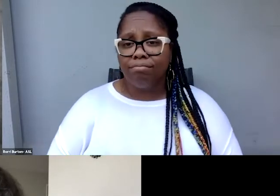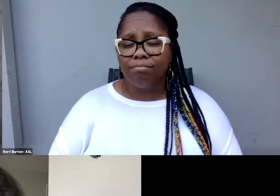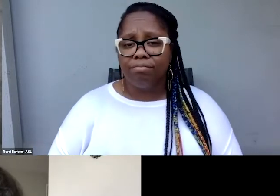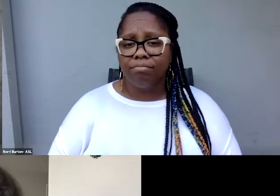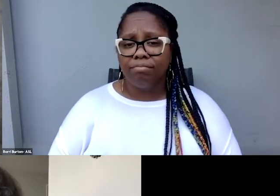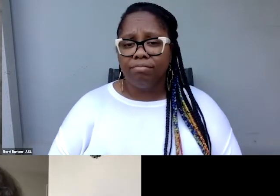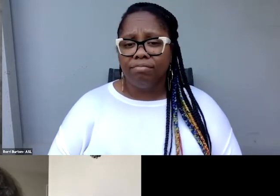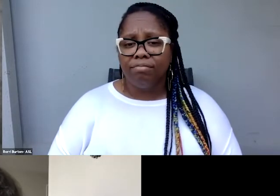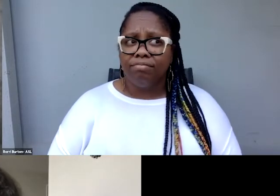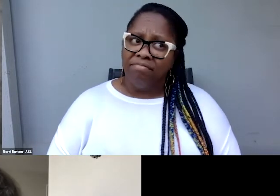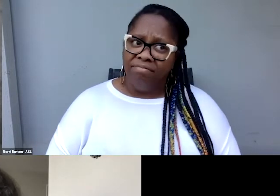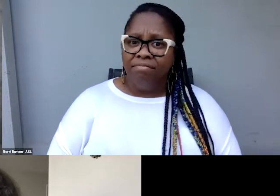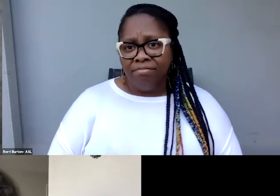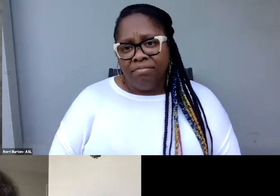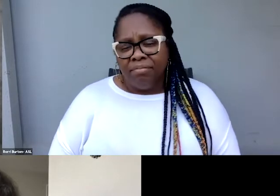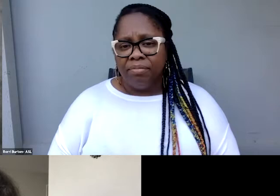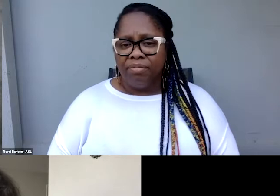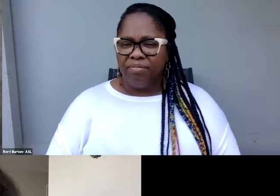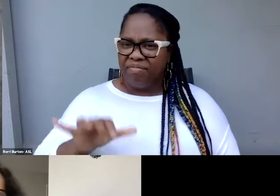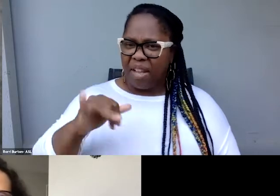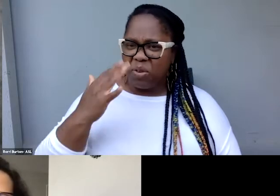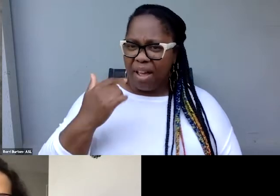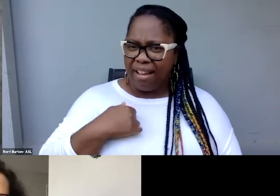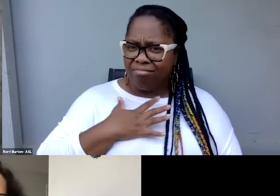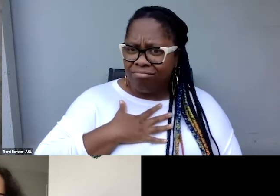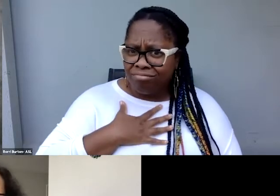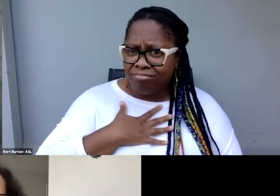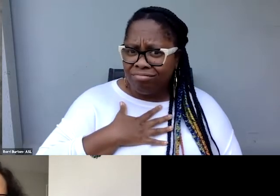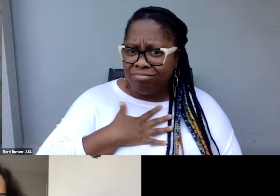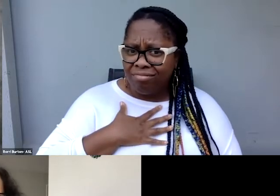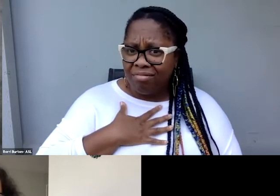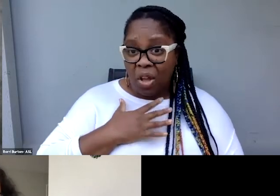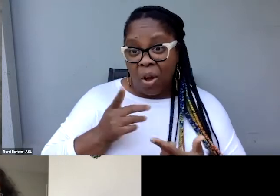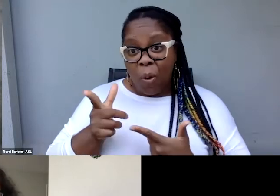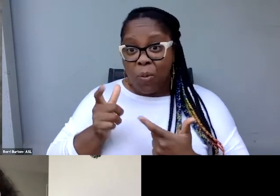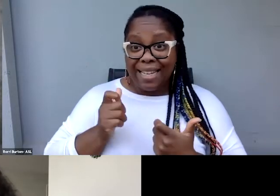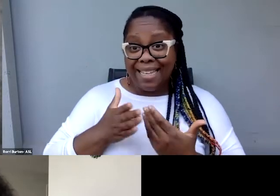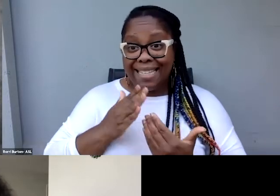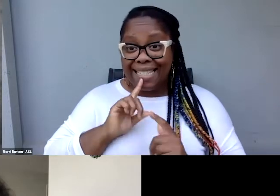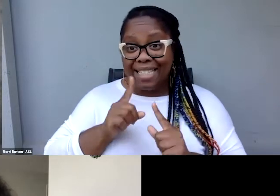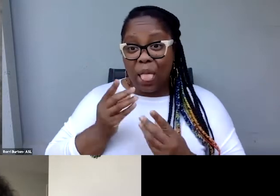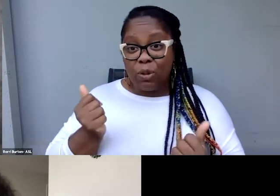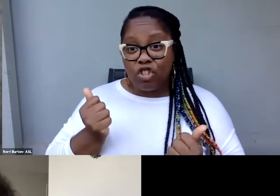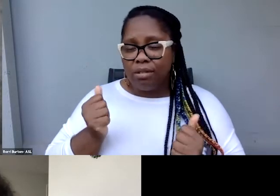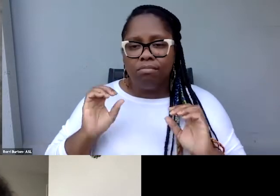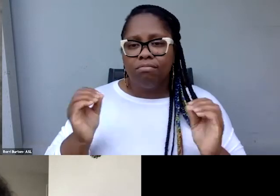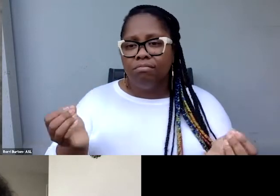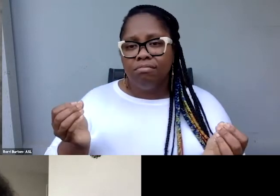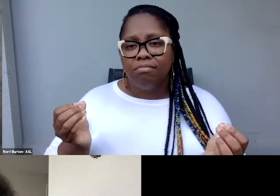So that's why I was like, oh, no, don't make me give a quick, easy solution. The budget captioners,